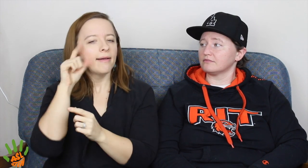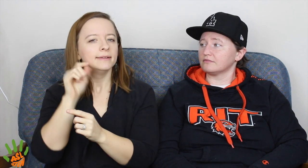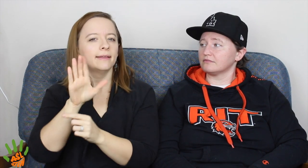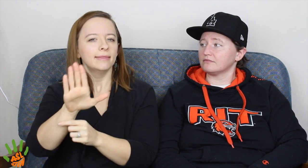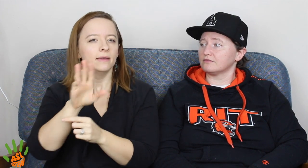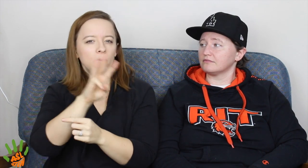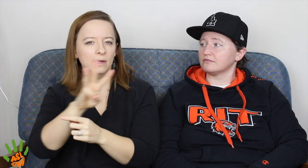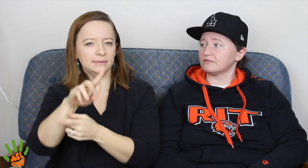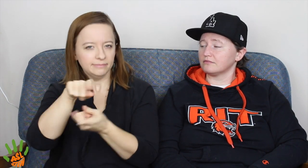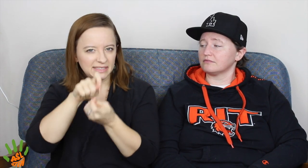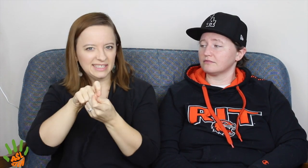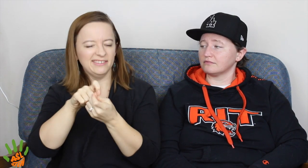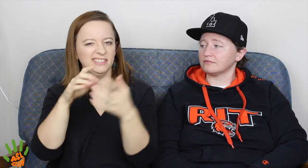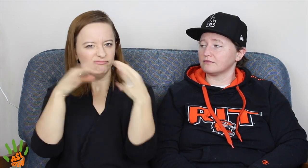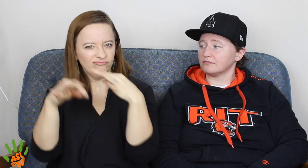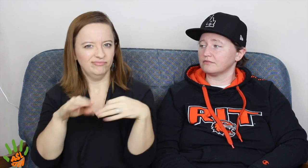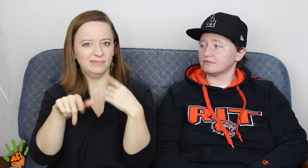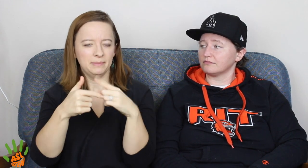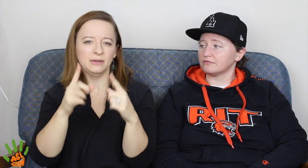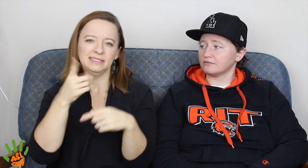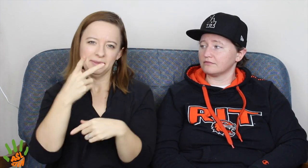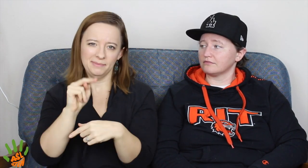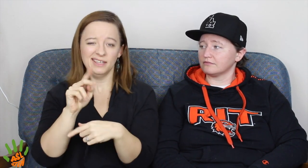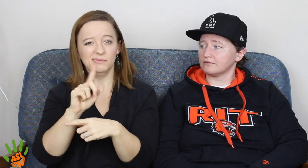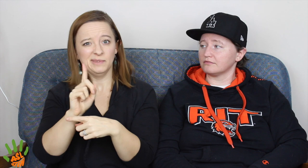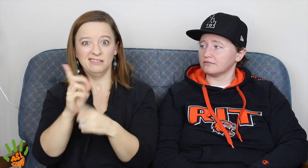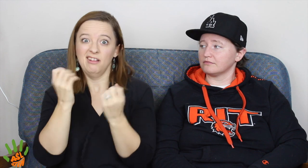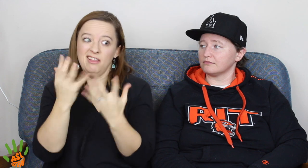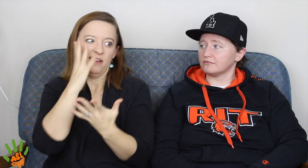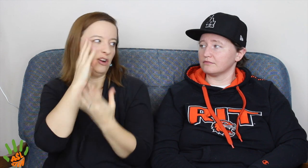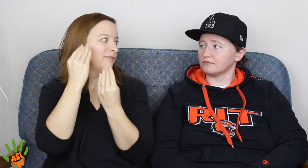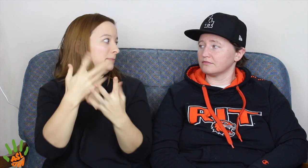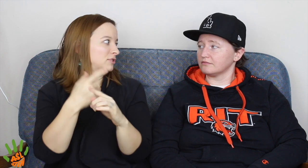So we'll have all of that information from Gallaudet's website about DPN.